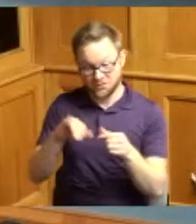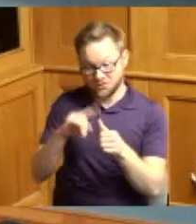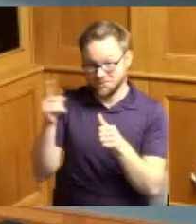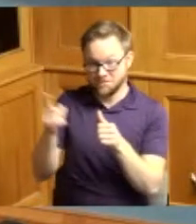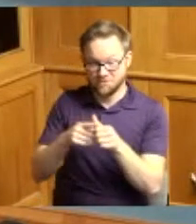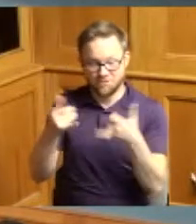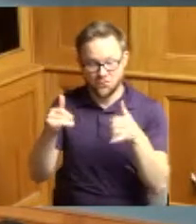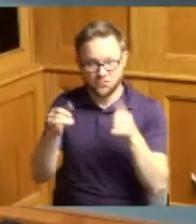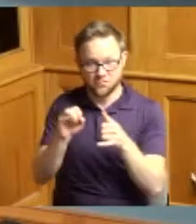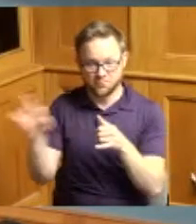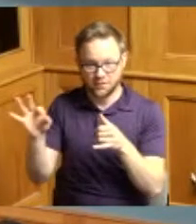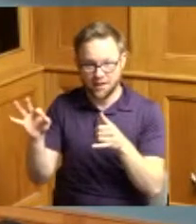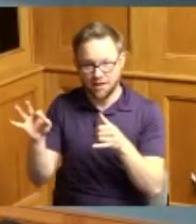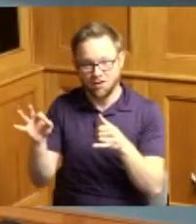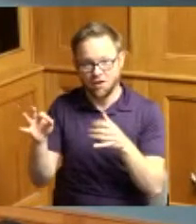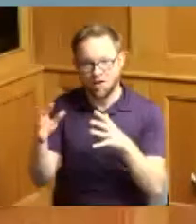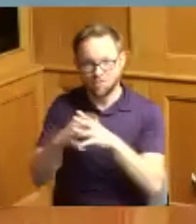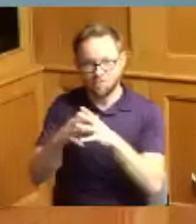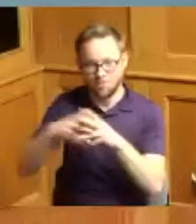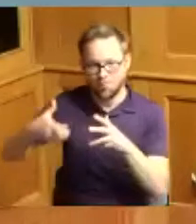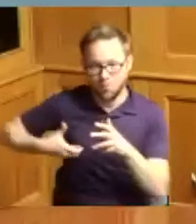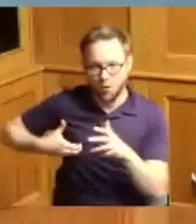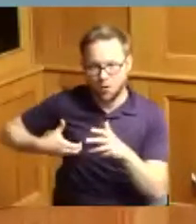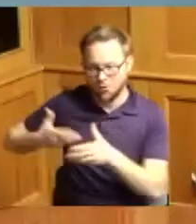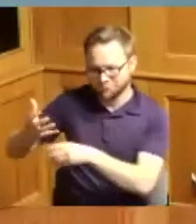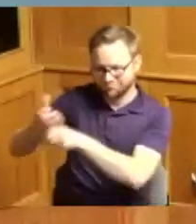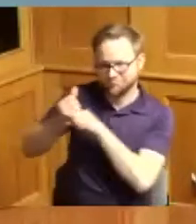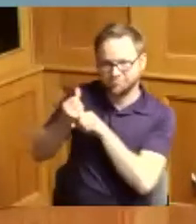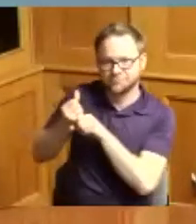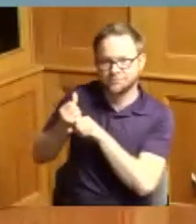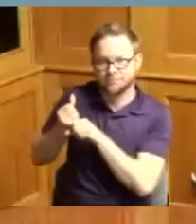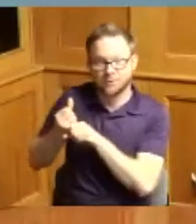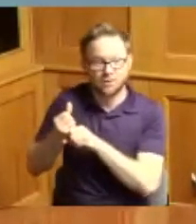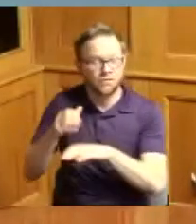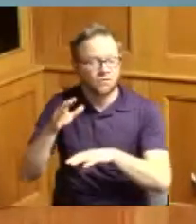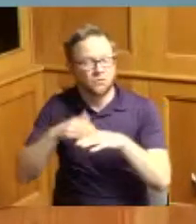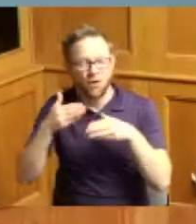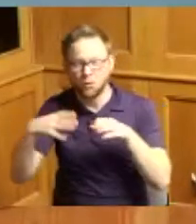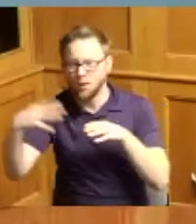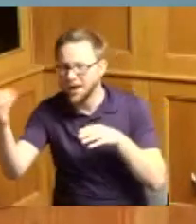all that we received for the county and on your way out if you think maybe you need to rub it to give them some